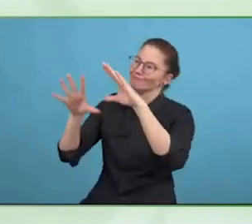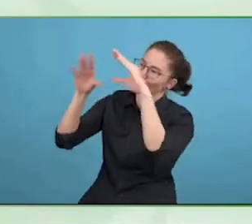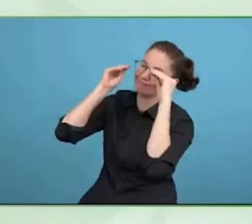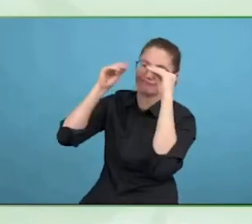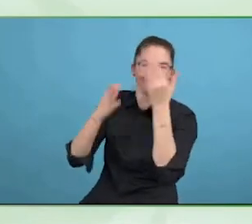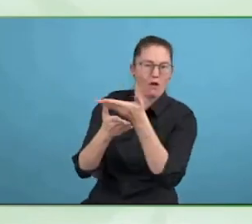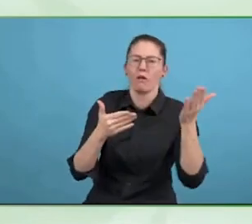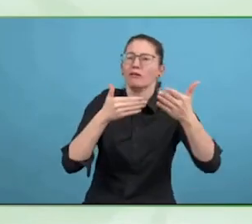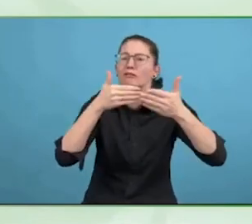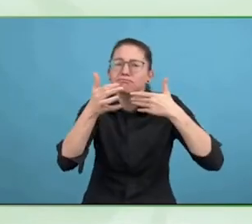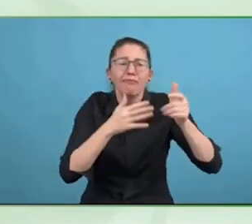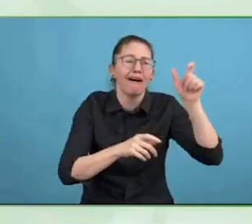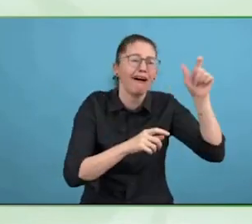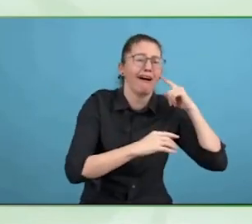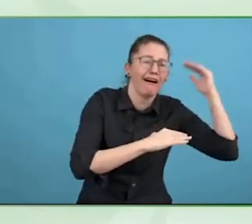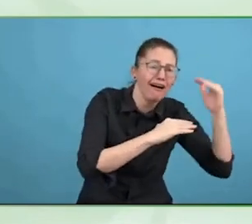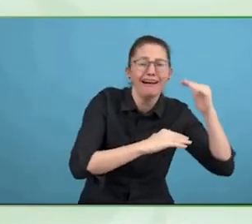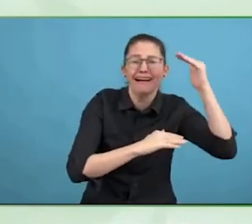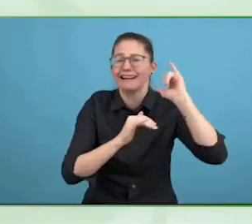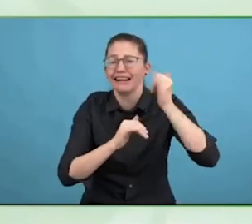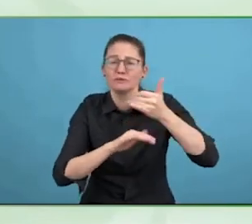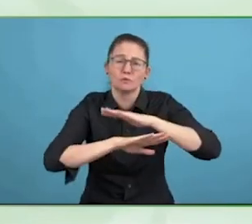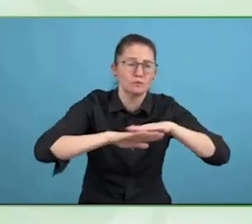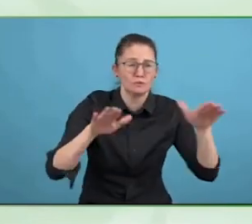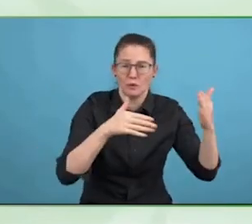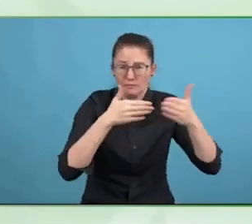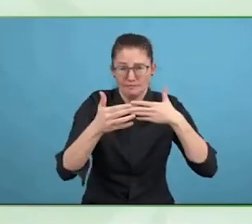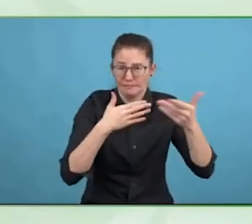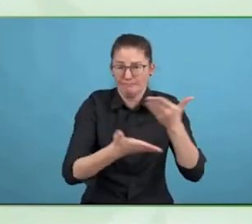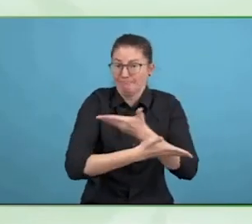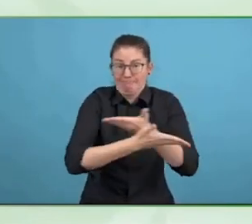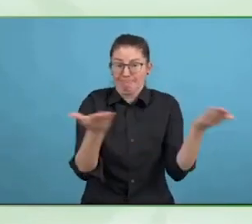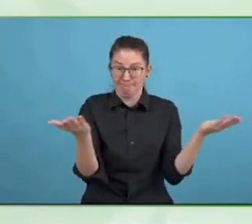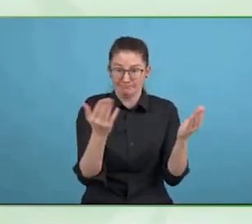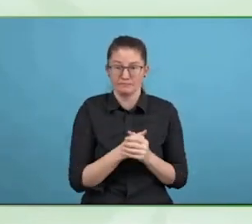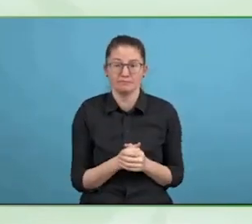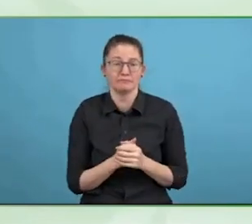question what is happening with the explosion of content and